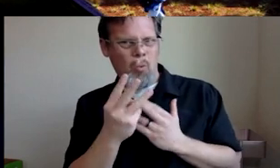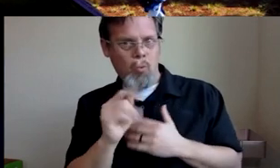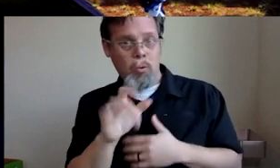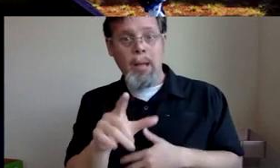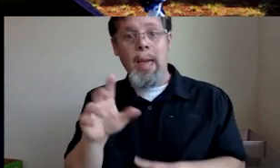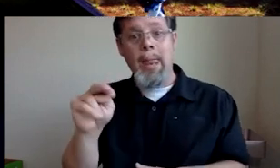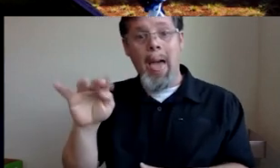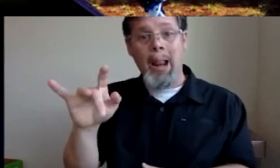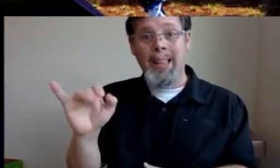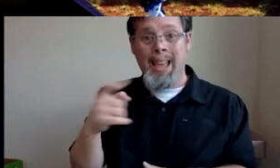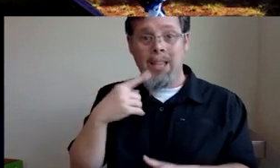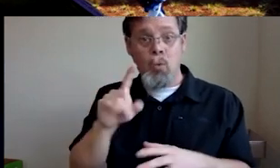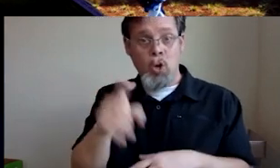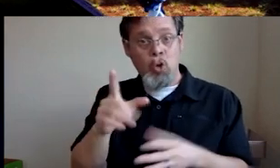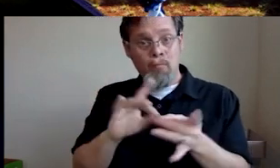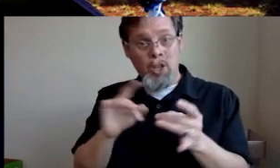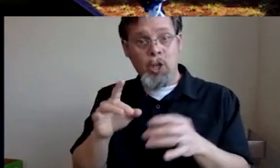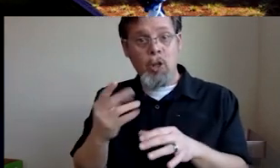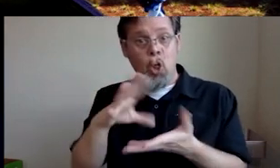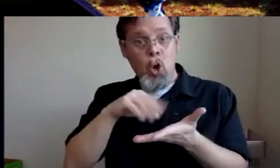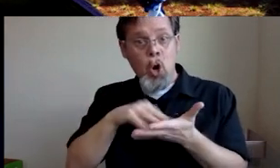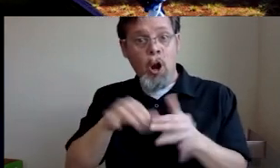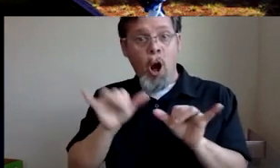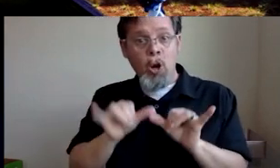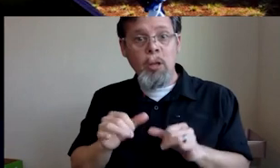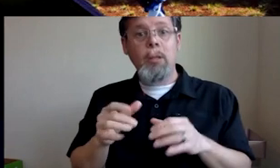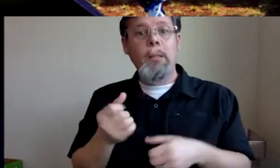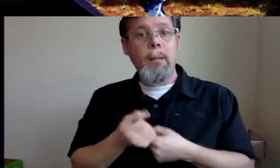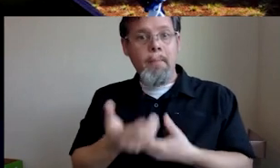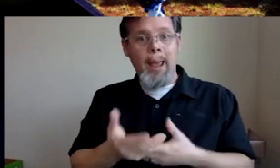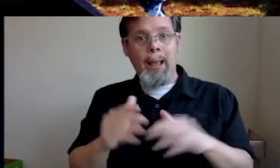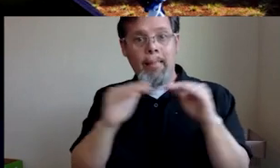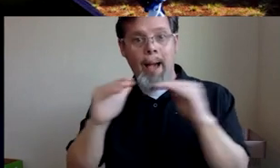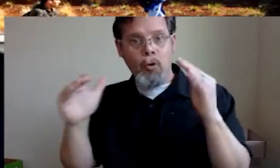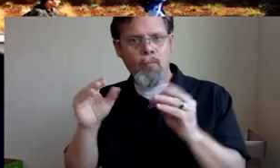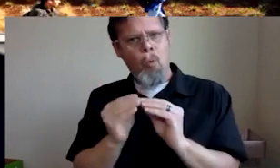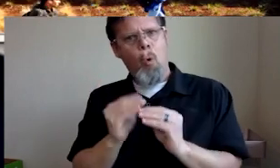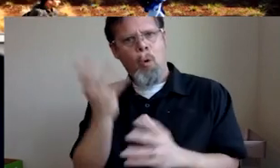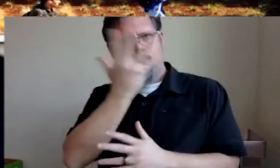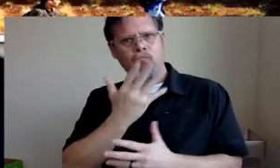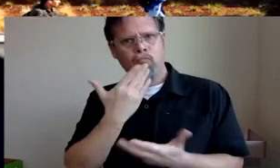question, which is you mentioned learning architecture to make levels more believable. Are there other areas of knowledge that would help?